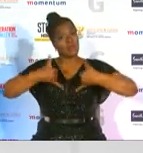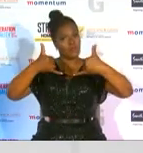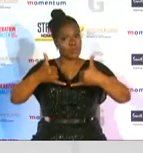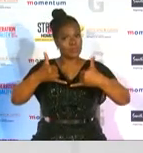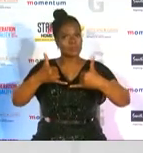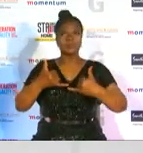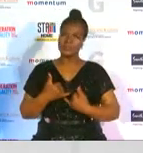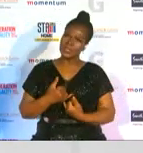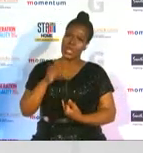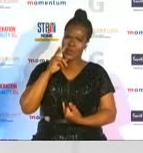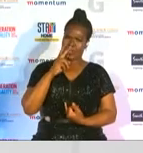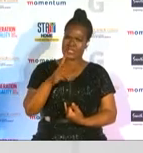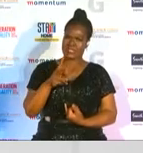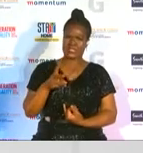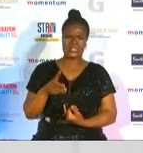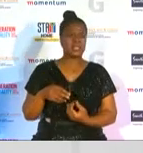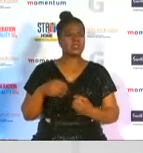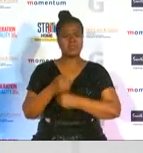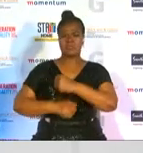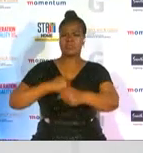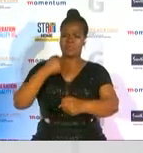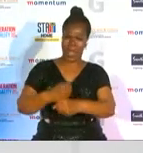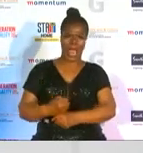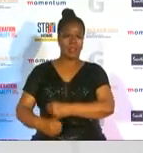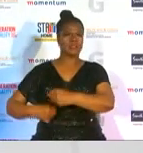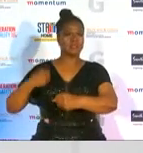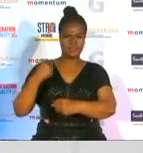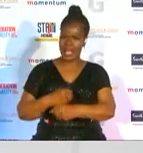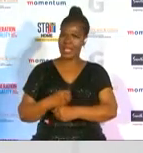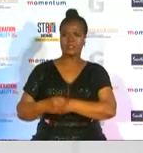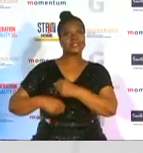sav the game for years and years and often receive no recognition